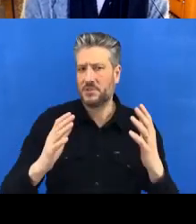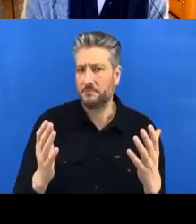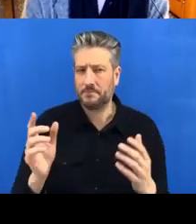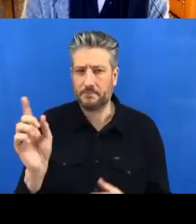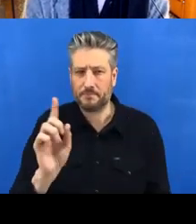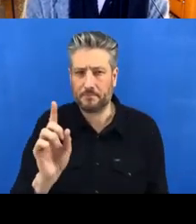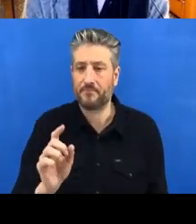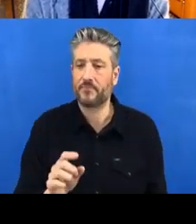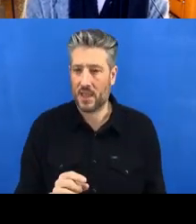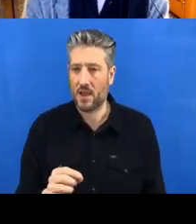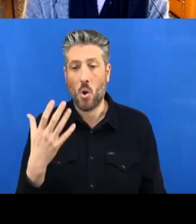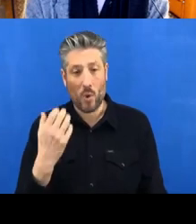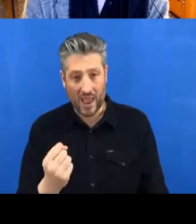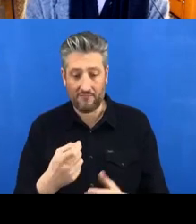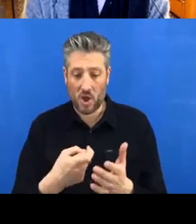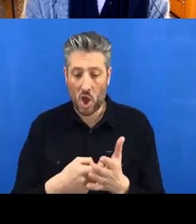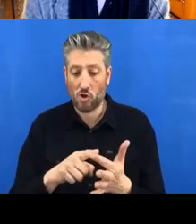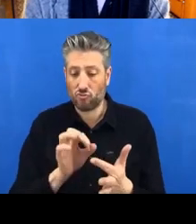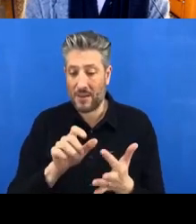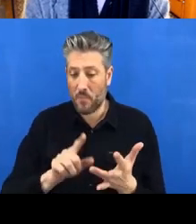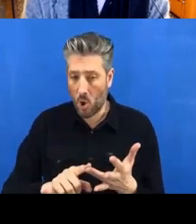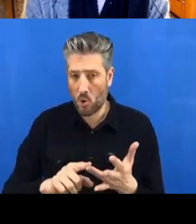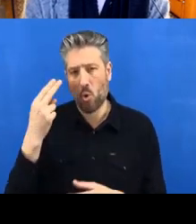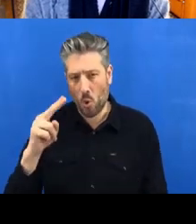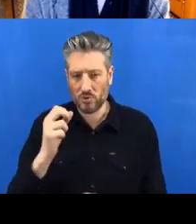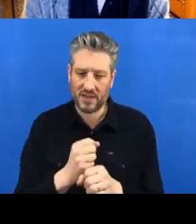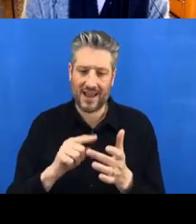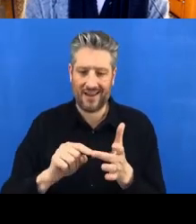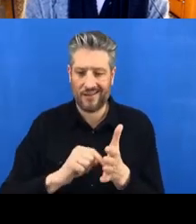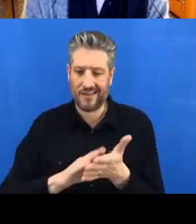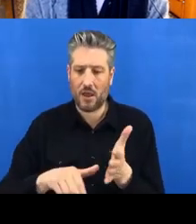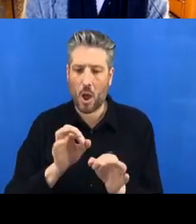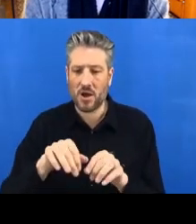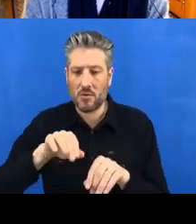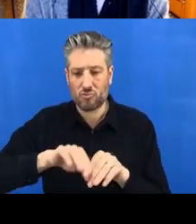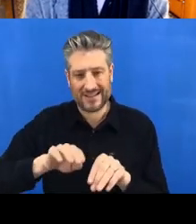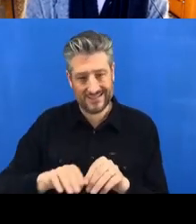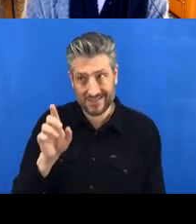‘github_practice’ in the cloud. Everyone at this talk here are all the little rainbow laptops around it.